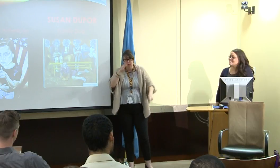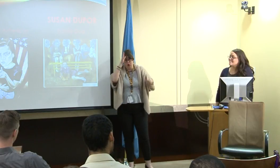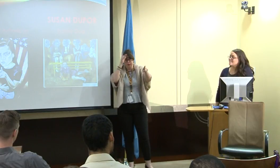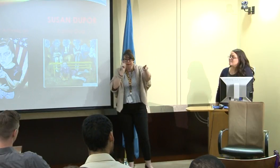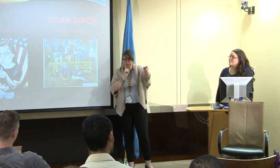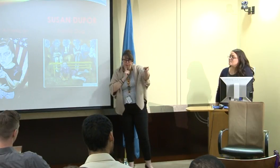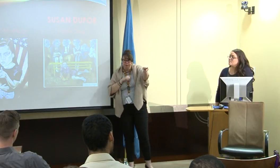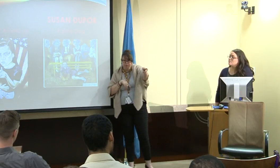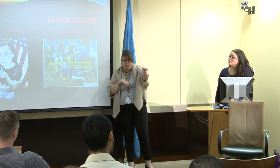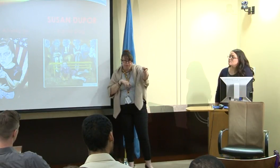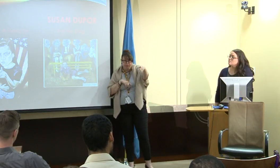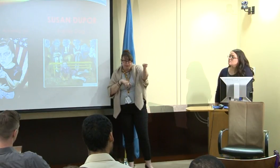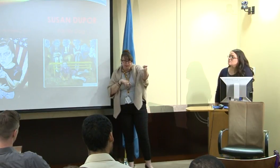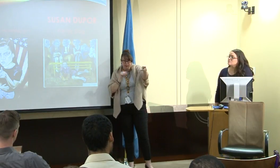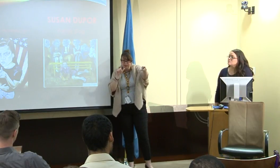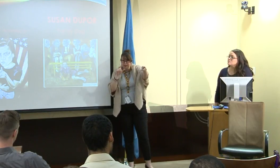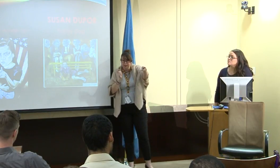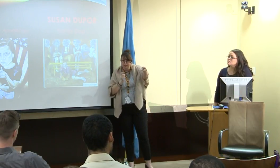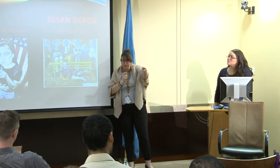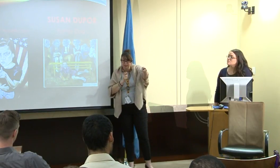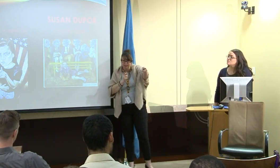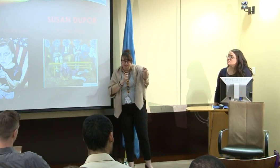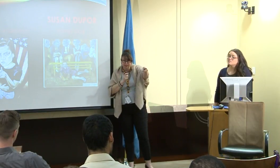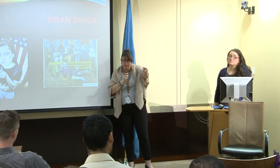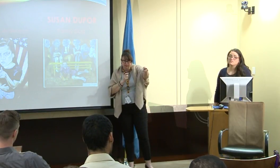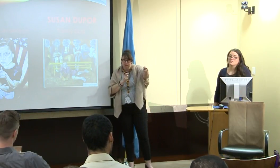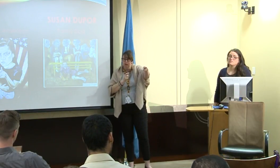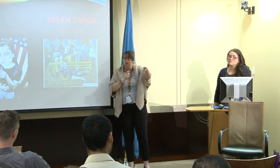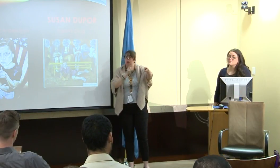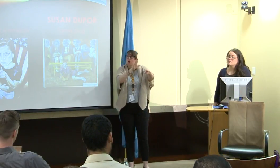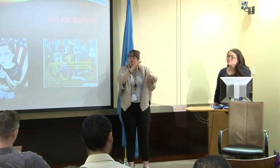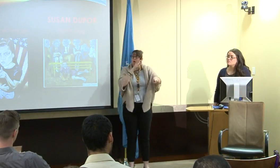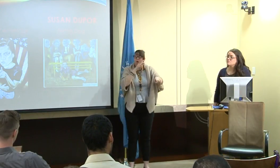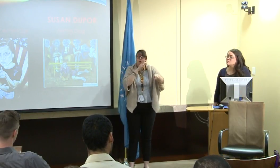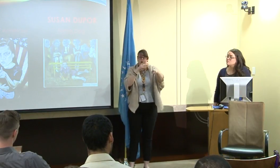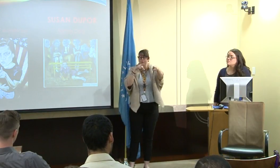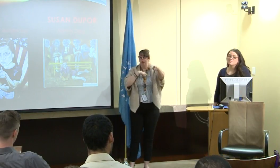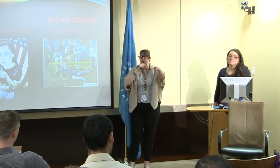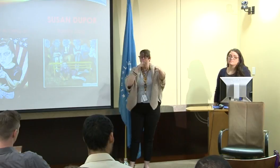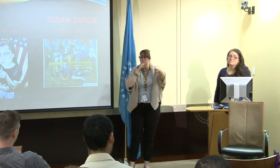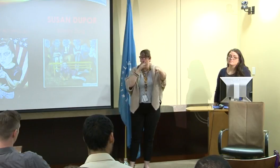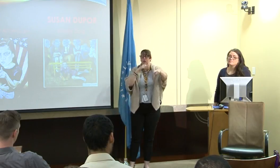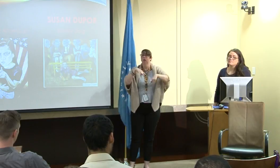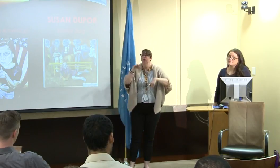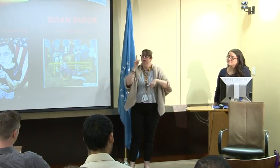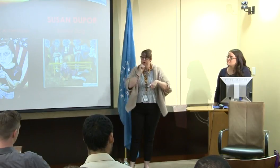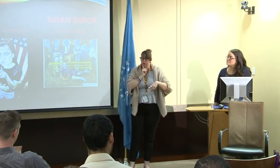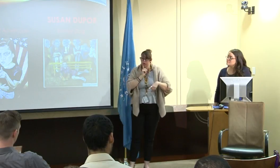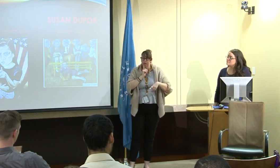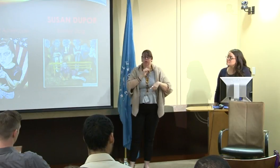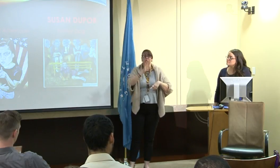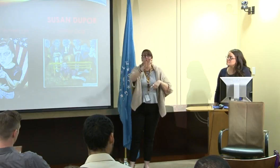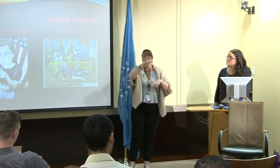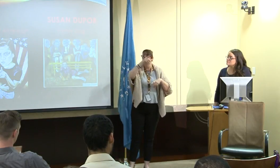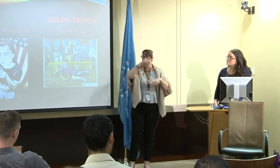He comes from a family where his father is deaf -- you know Alex Richey, and his mother is deaf,